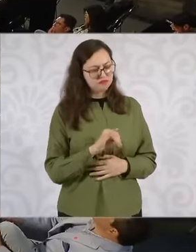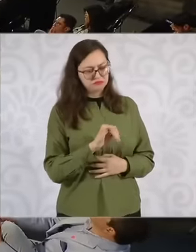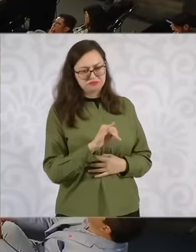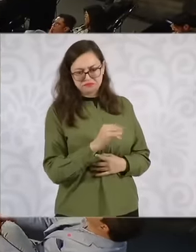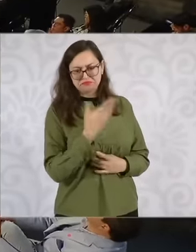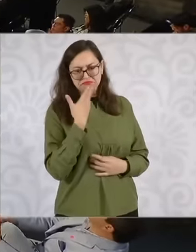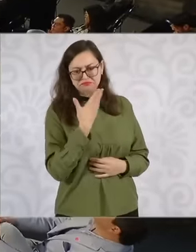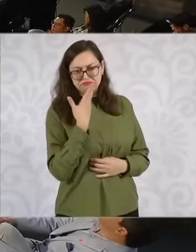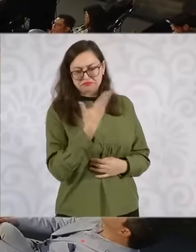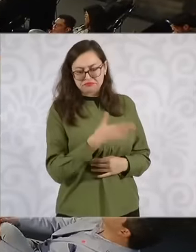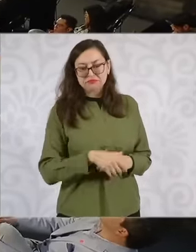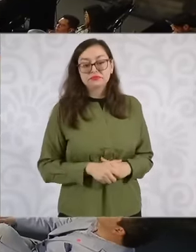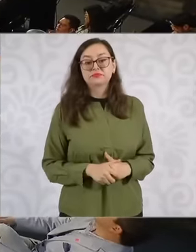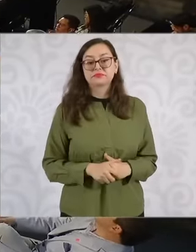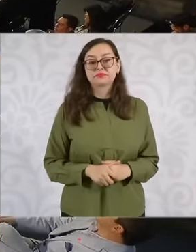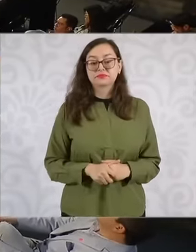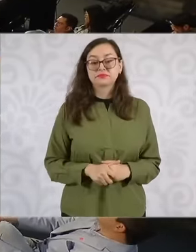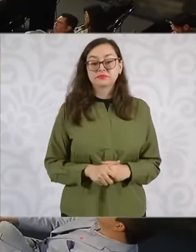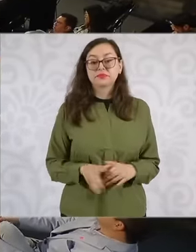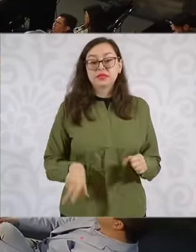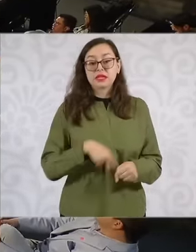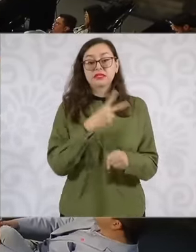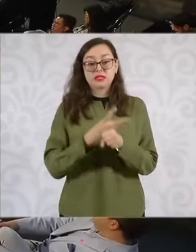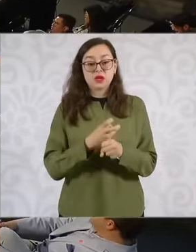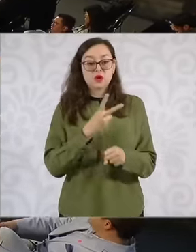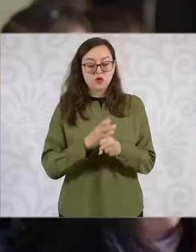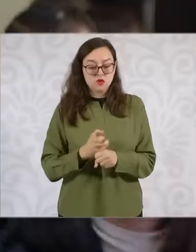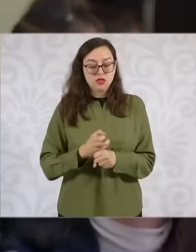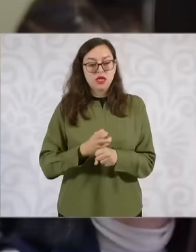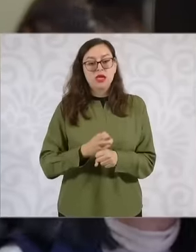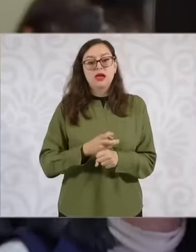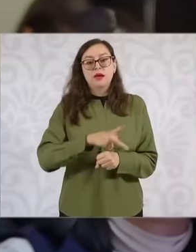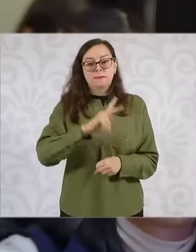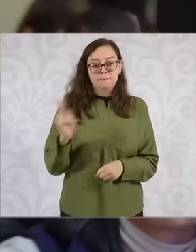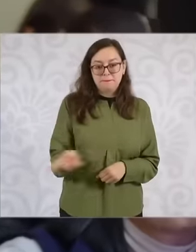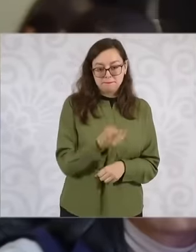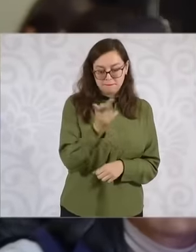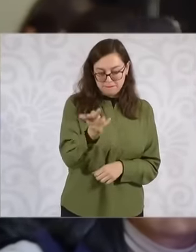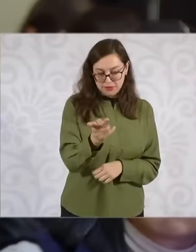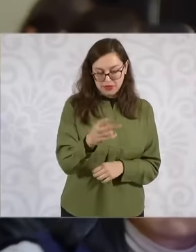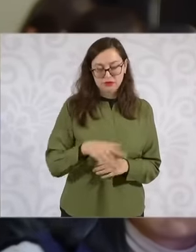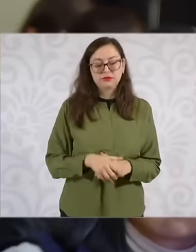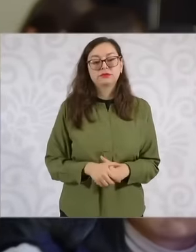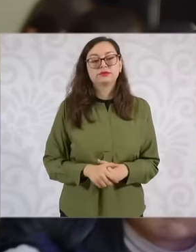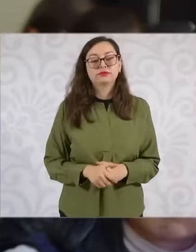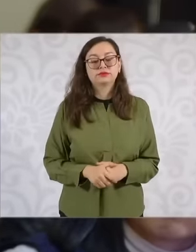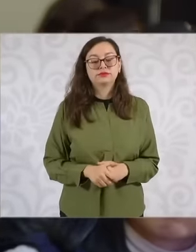second question hey president you have mentioned here in fact